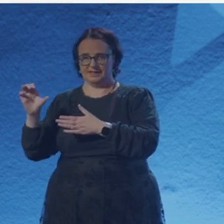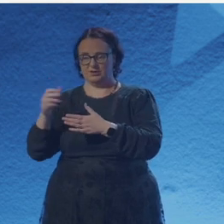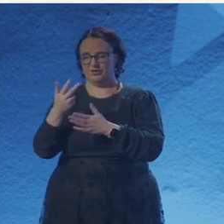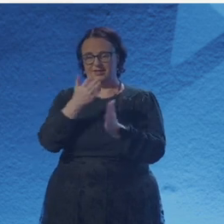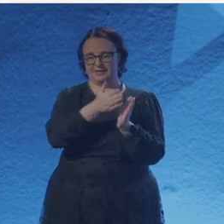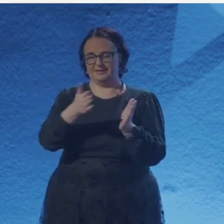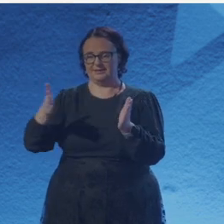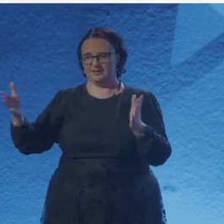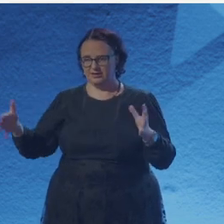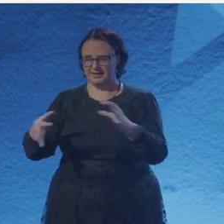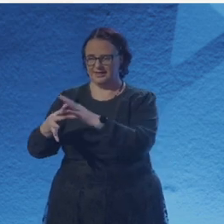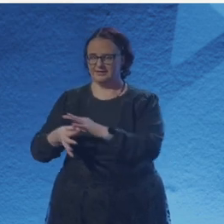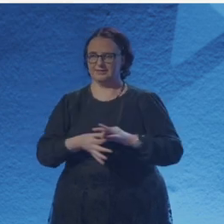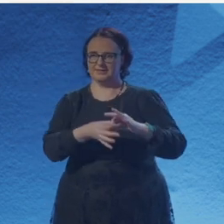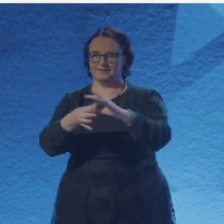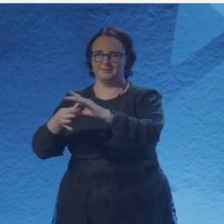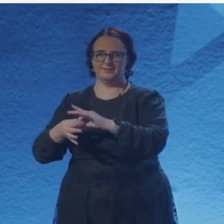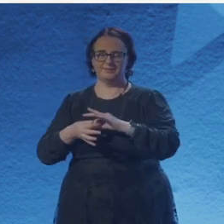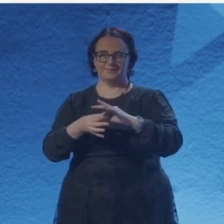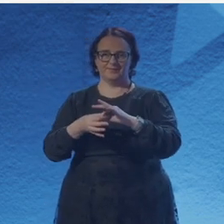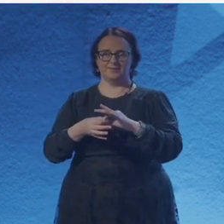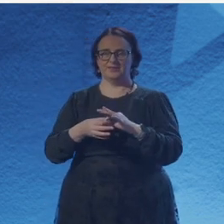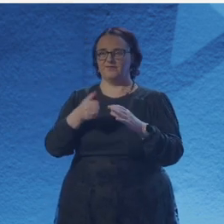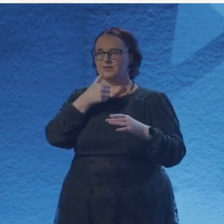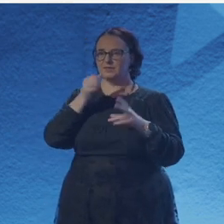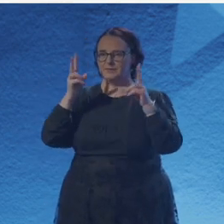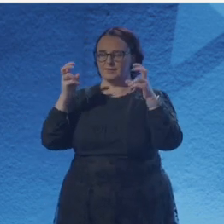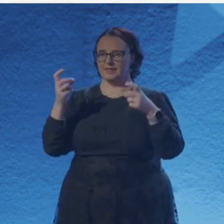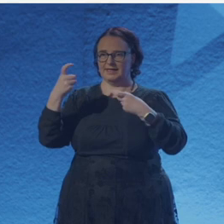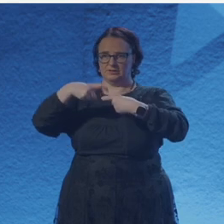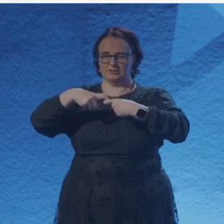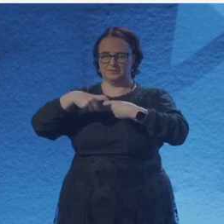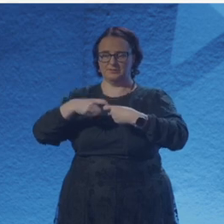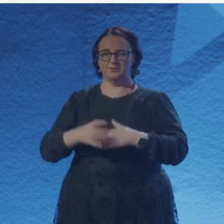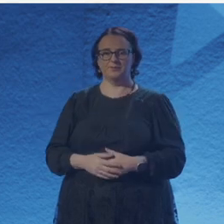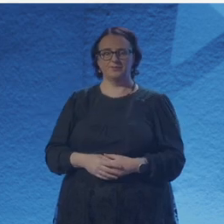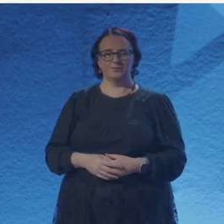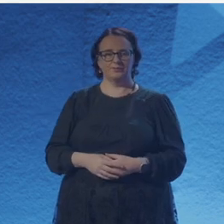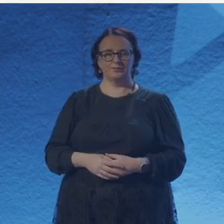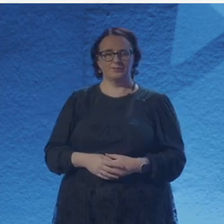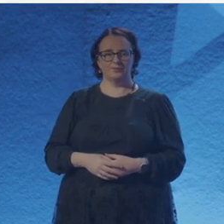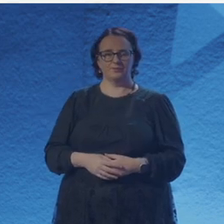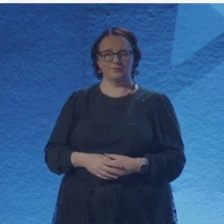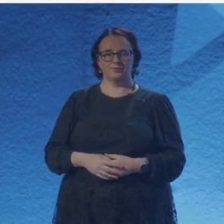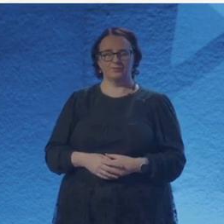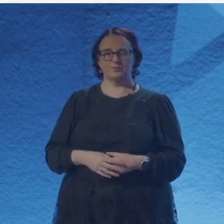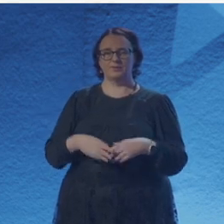But then I kind of realised that it's all ties into one. So I've got a poem for you about physics. I've got a poem for you about poetry.